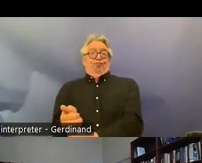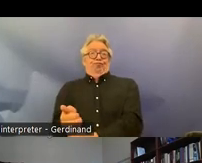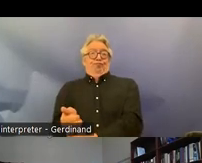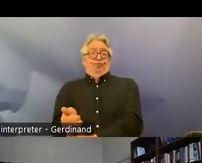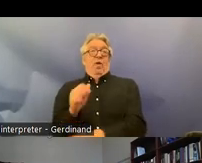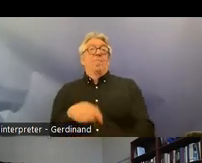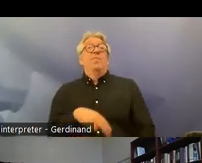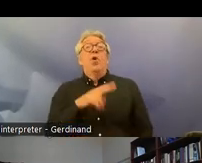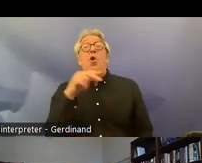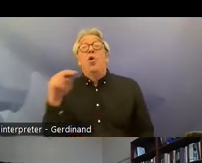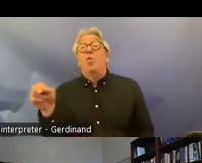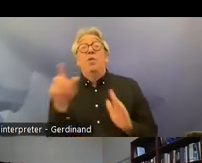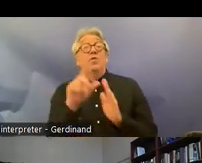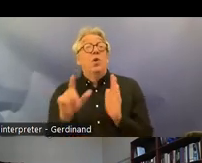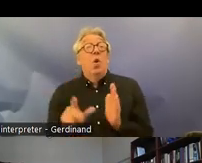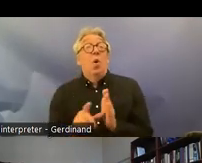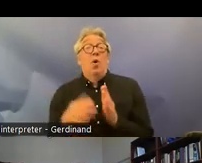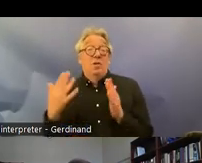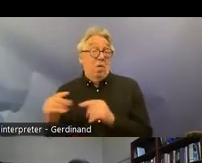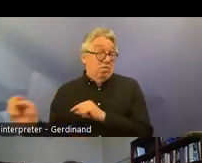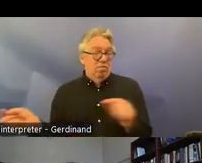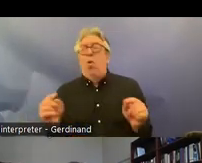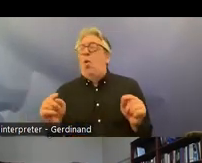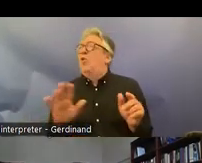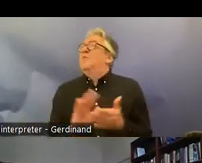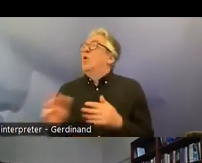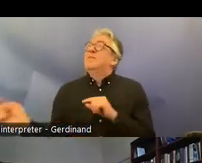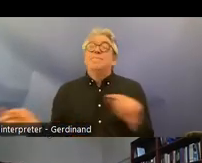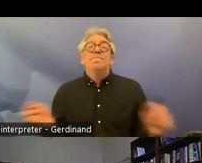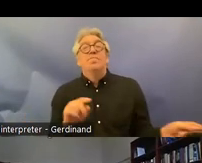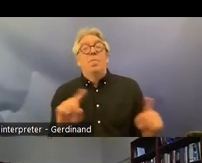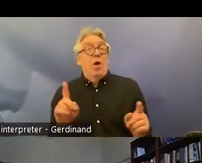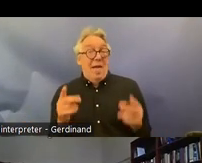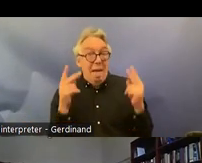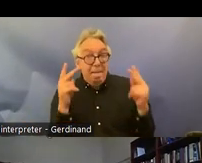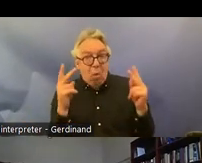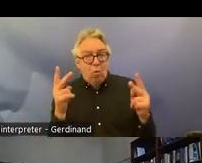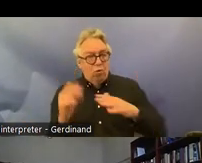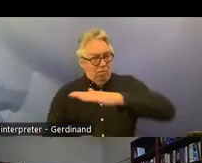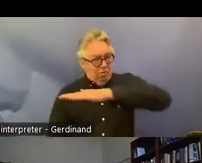orian uh law or not a contested but a a crucial uh issue where